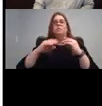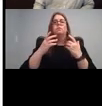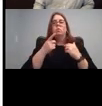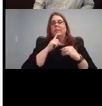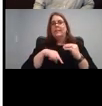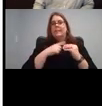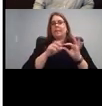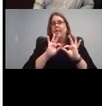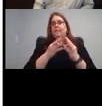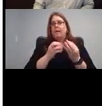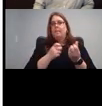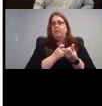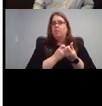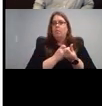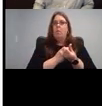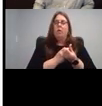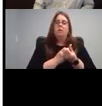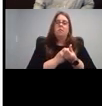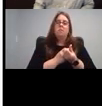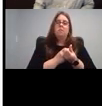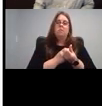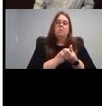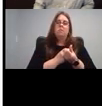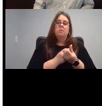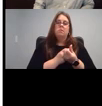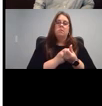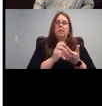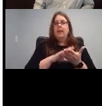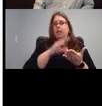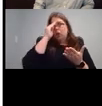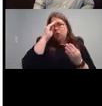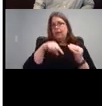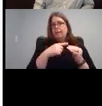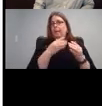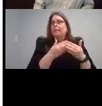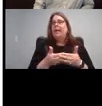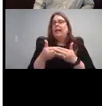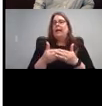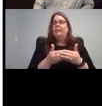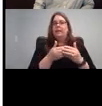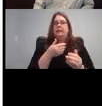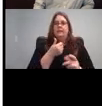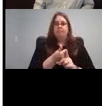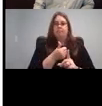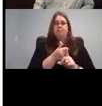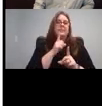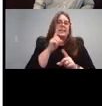learning more about about babies who are deaf and hard of hearing. So here it is. And they've got a lot more